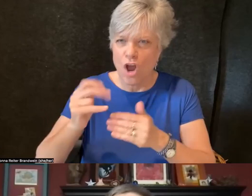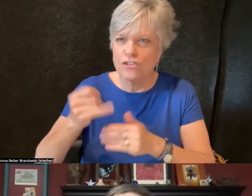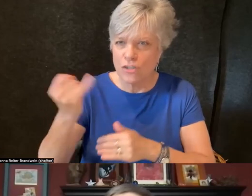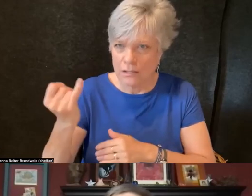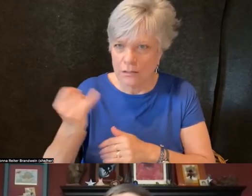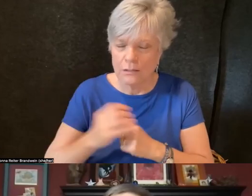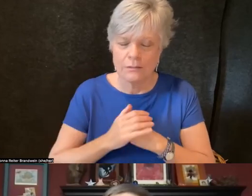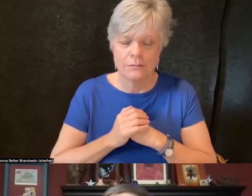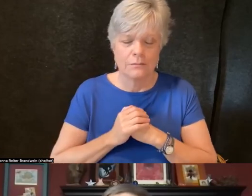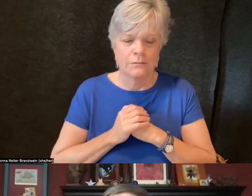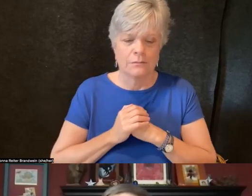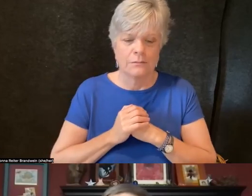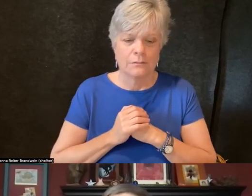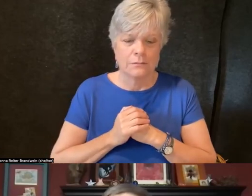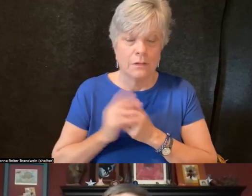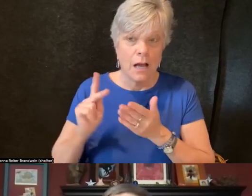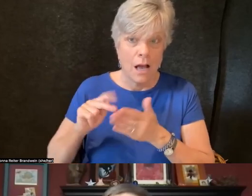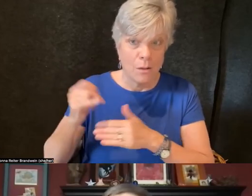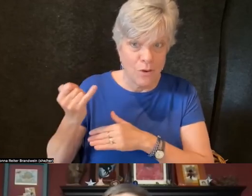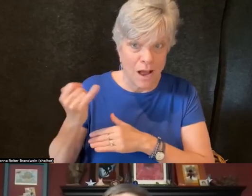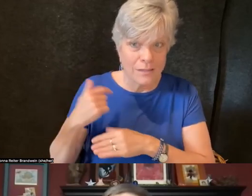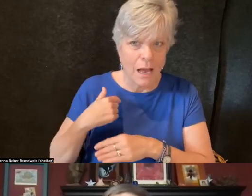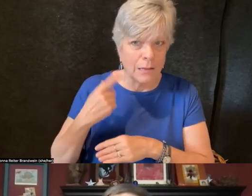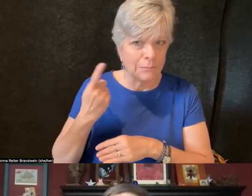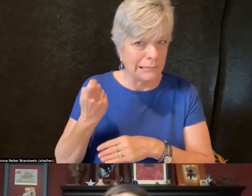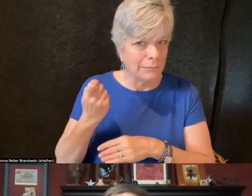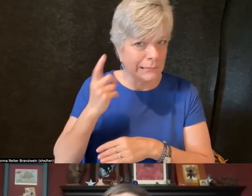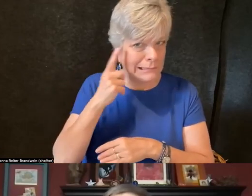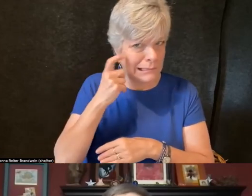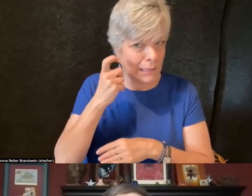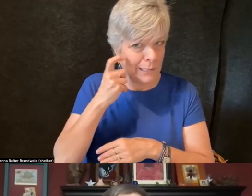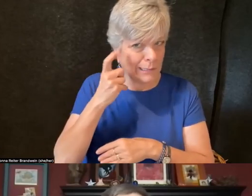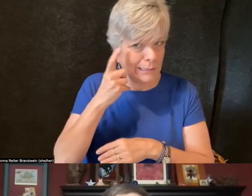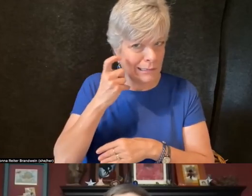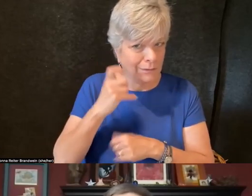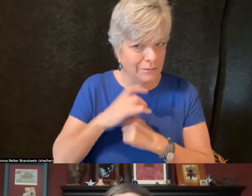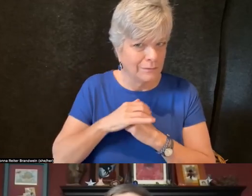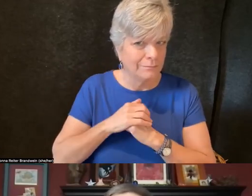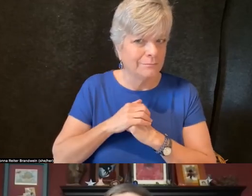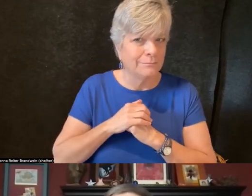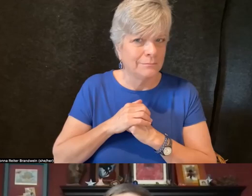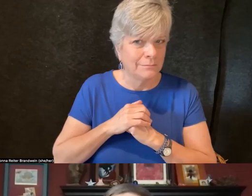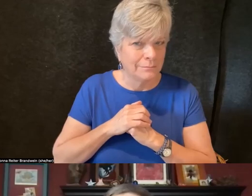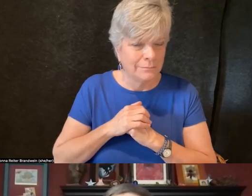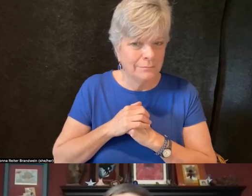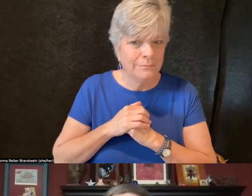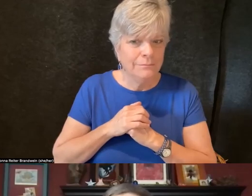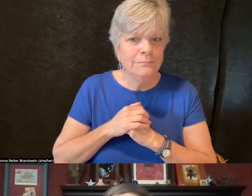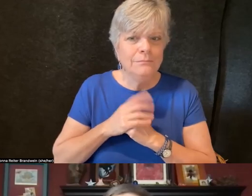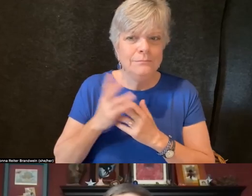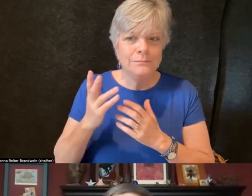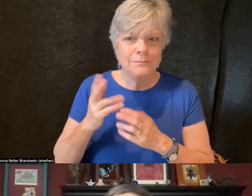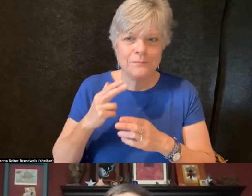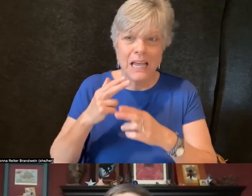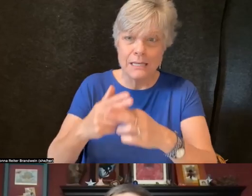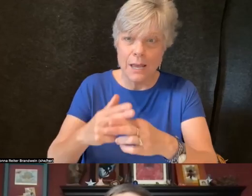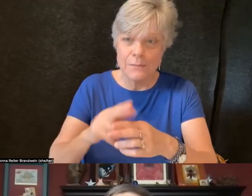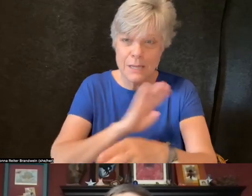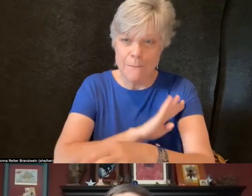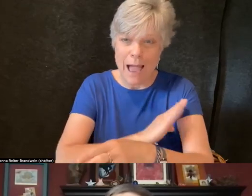A project which I'm a little bit skeptical of, which importantly names the power of language and words but ends there.